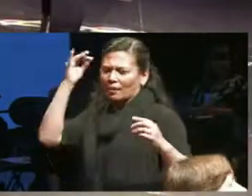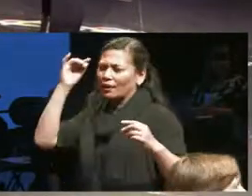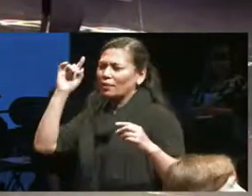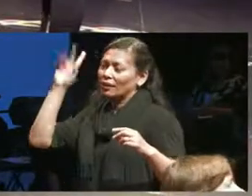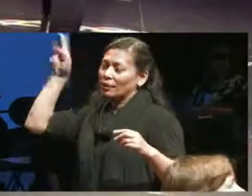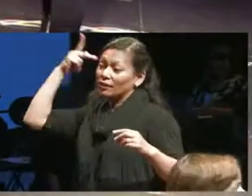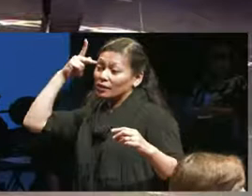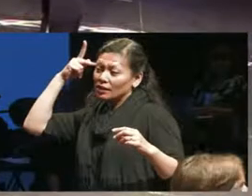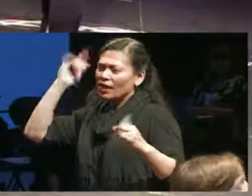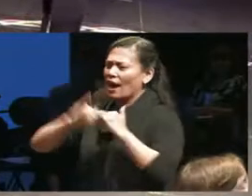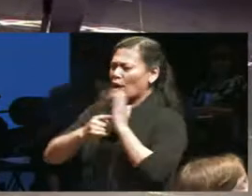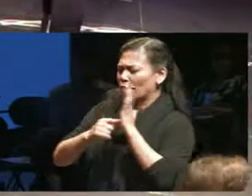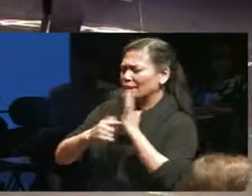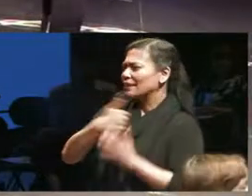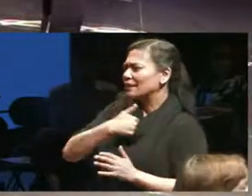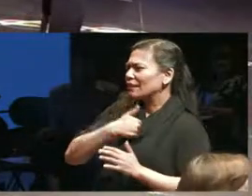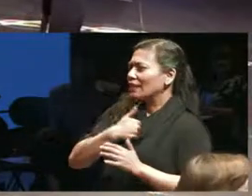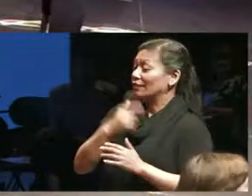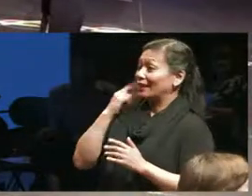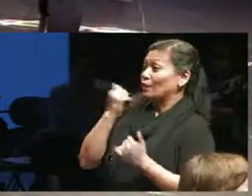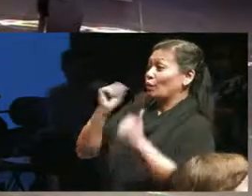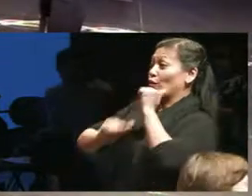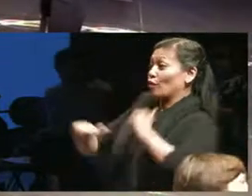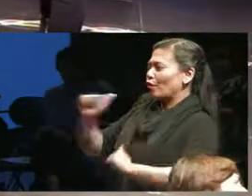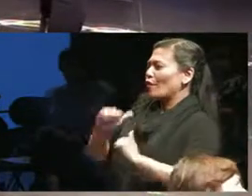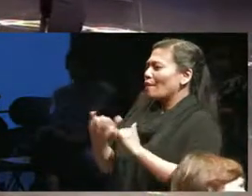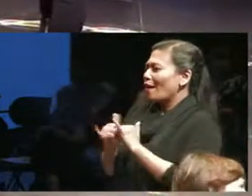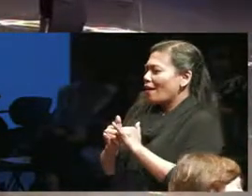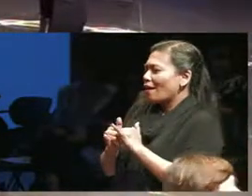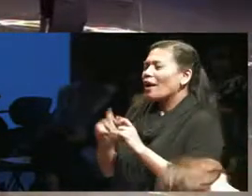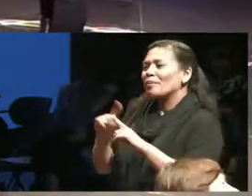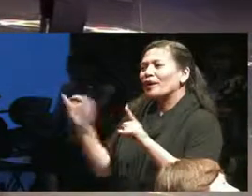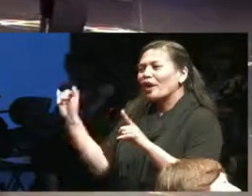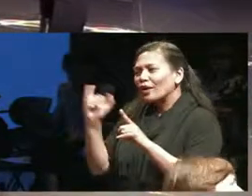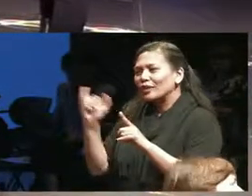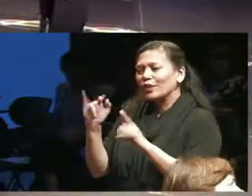ourselves on stage but also the the precarity of representing ourselves on